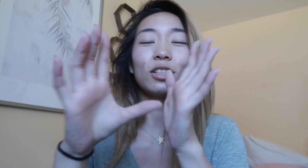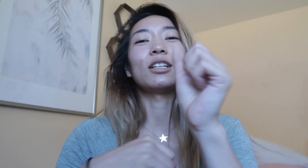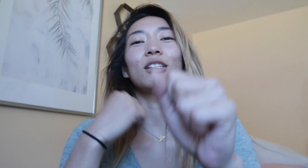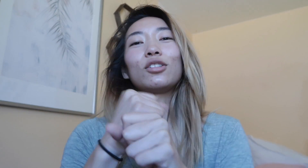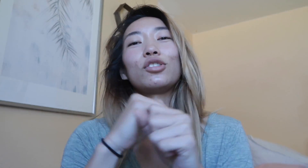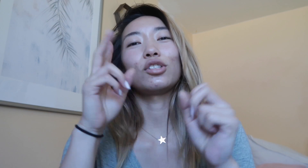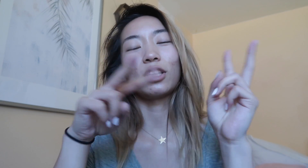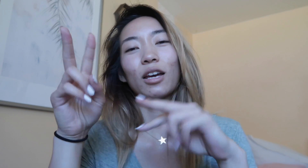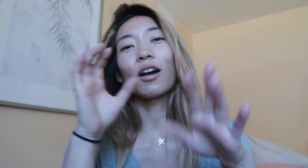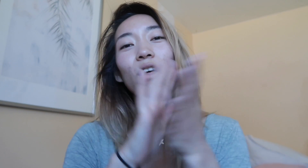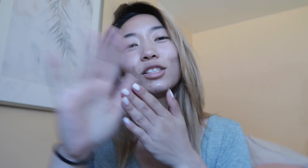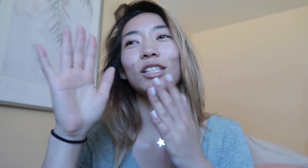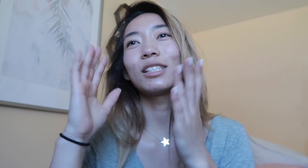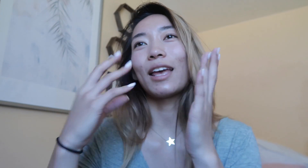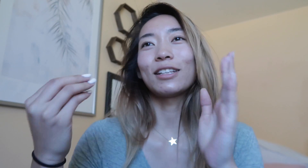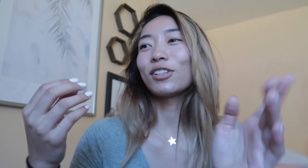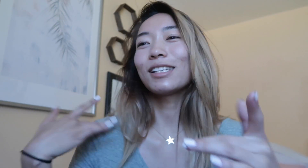year and so she's looking at colleges and it just